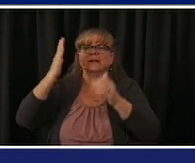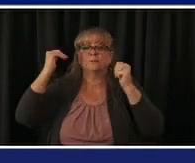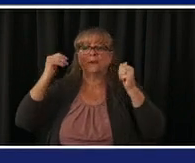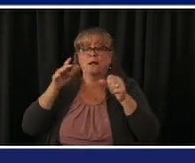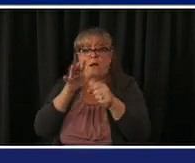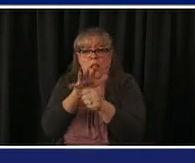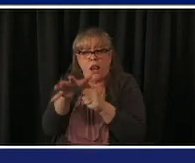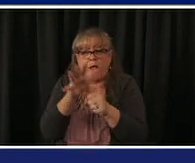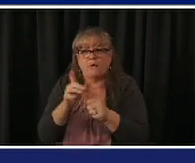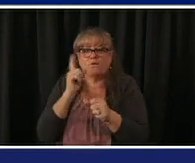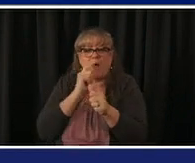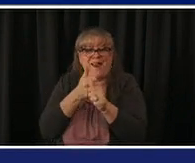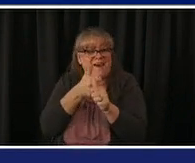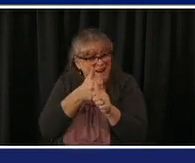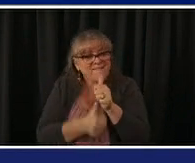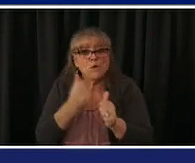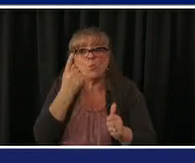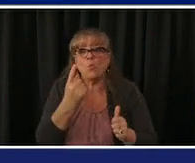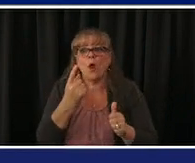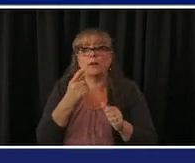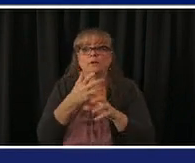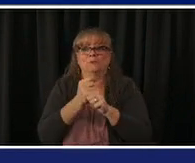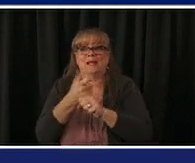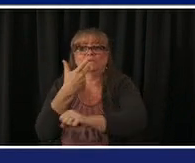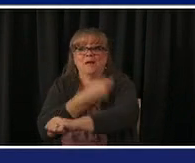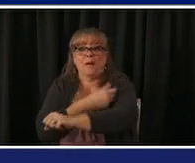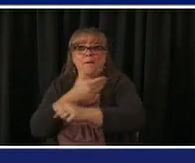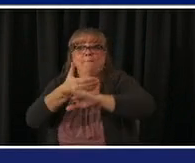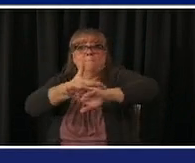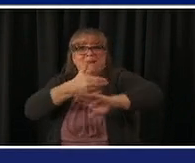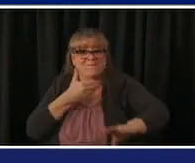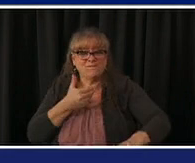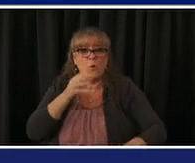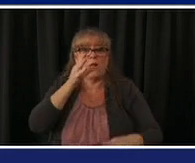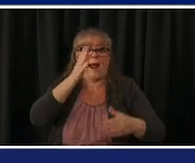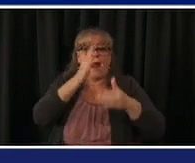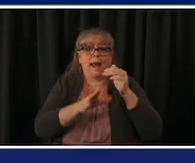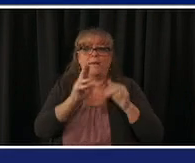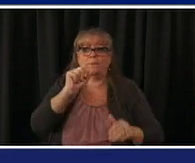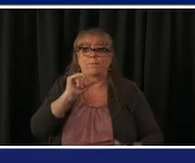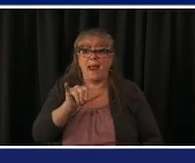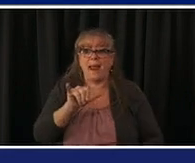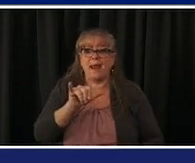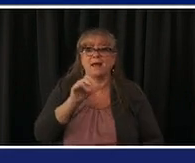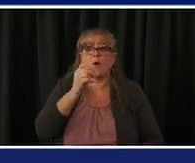end of may and may even be mid-may mid to late may is when every colorado will be able to have it so